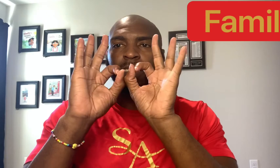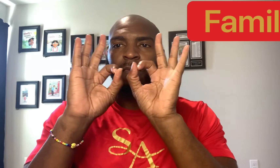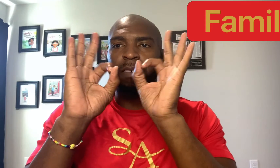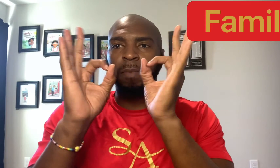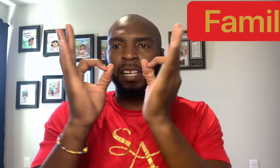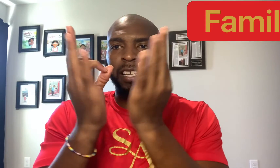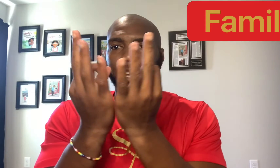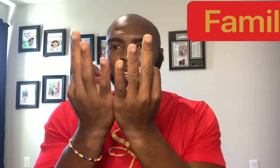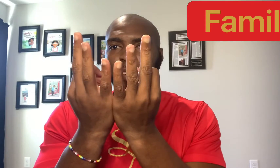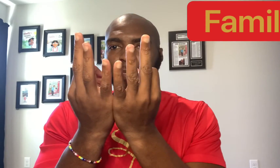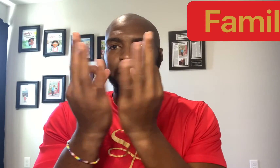Familia.